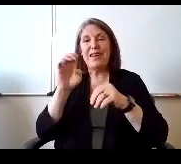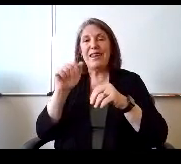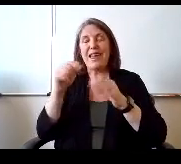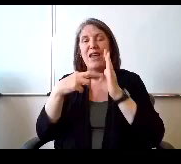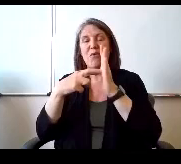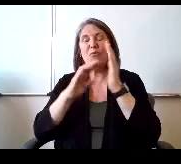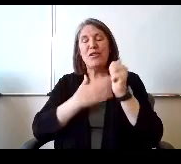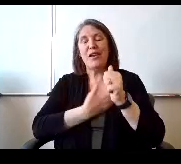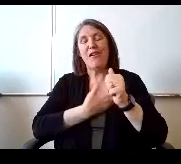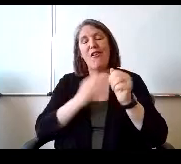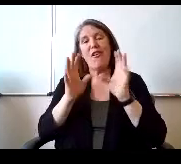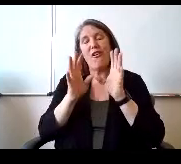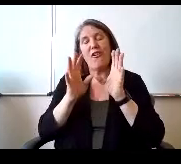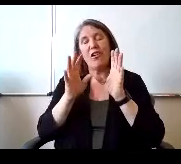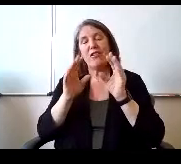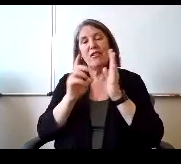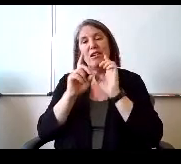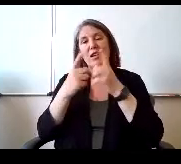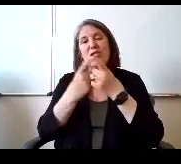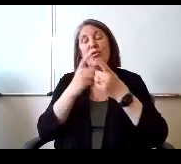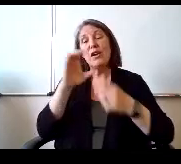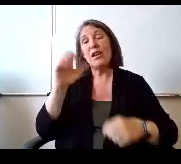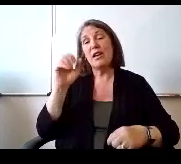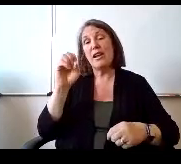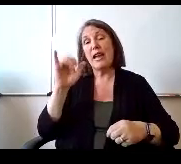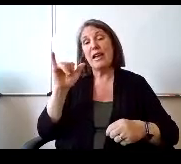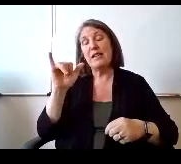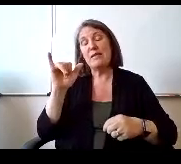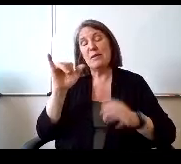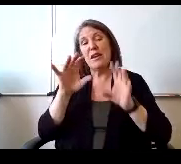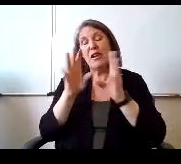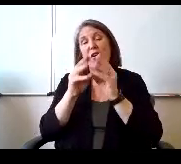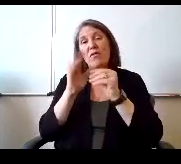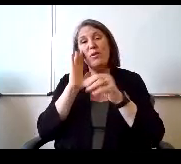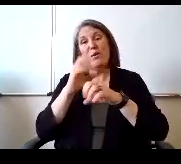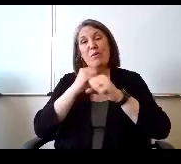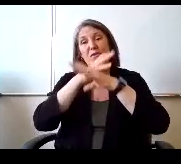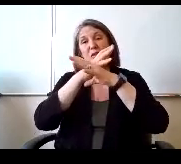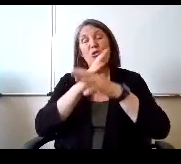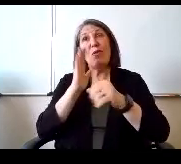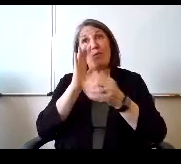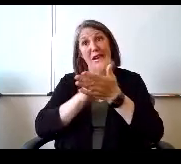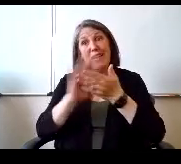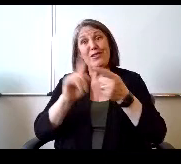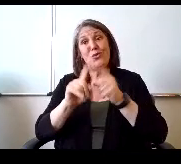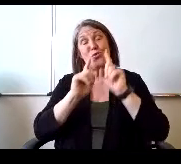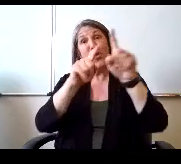I'll be at virtual for the second year in a row. Would be nice to actually attend one.